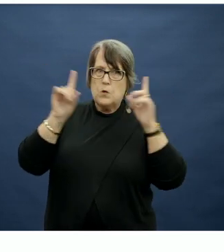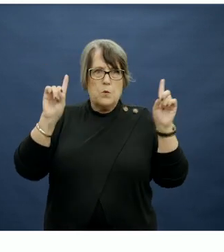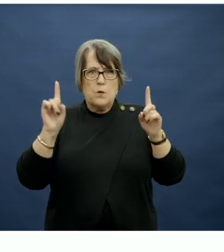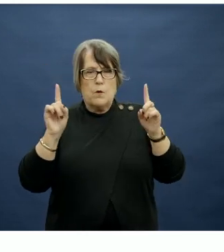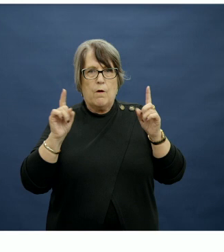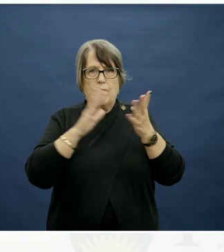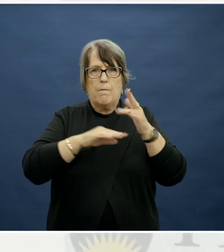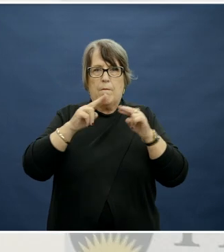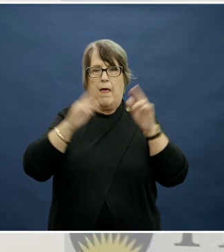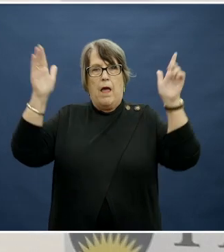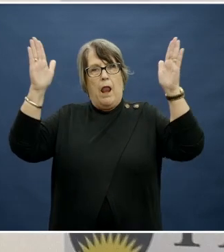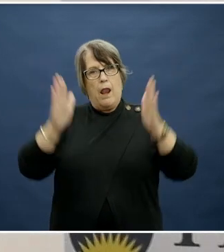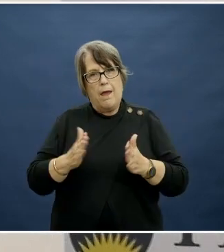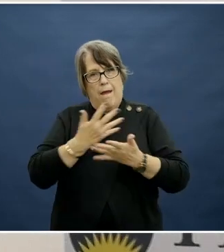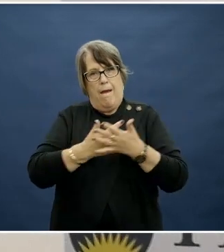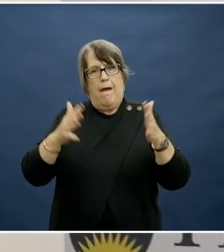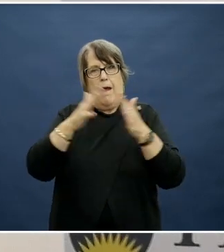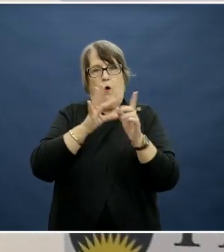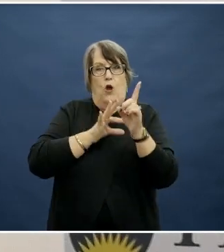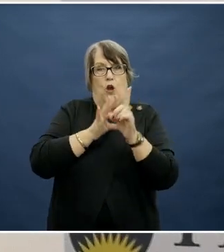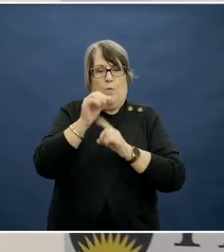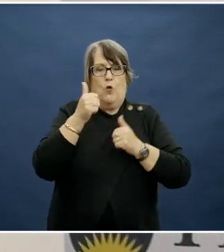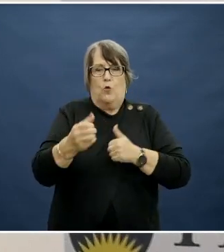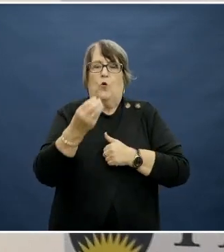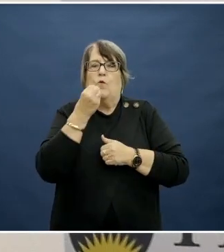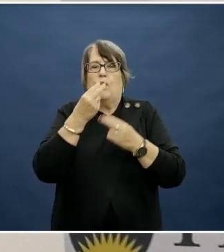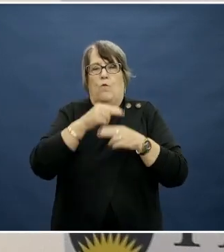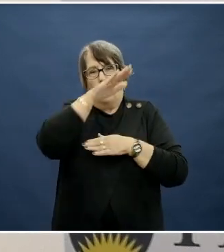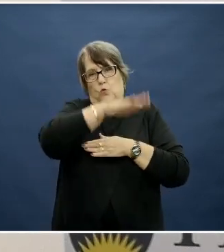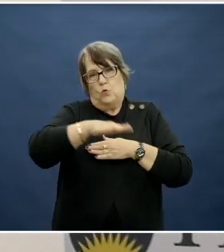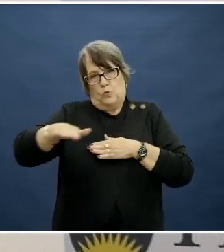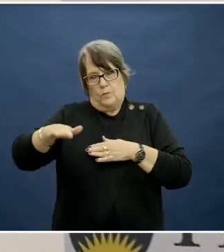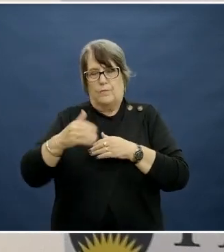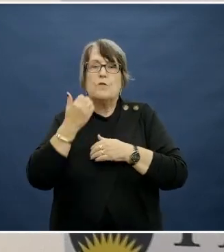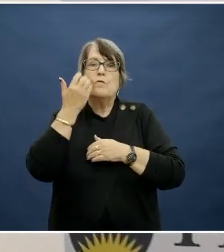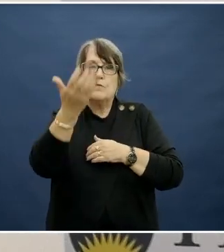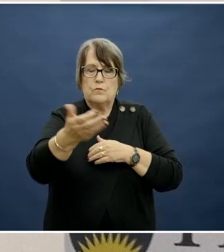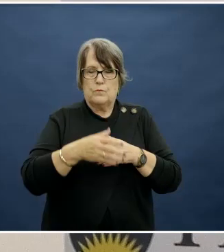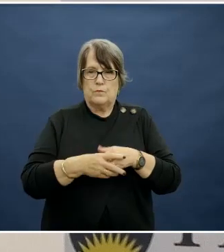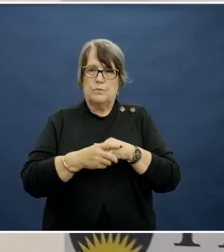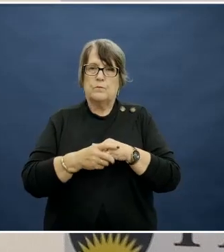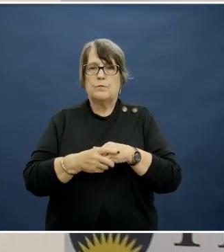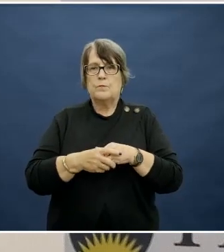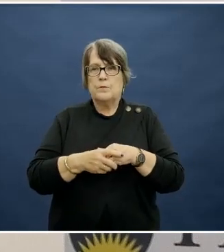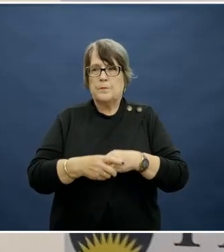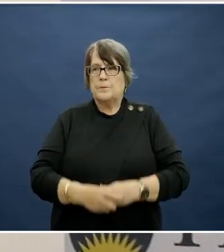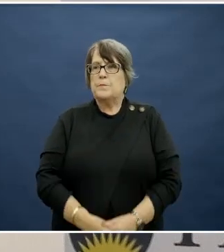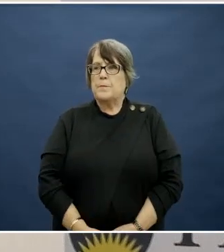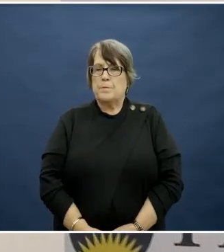parents and caregivers and improve children's nutrition along the way?